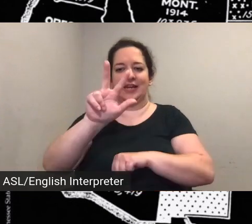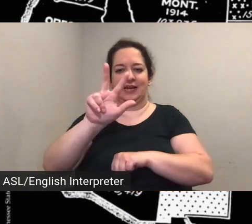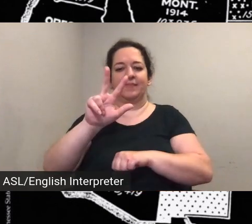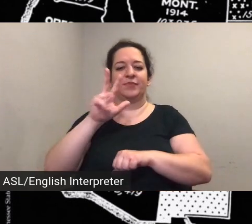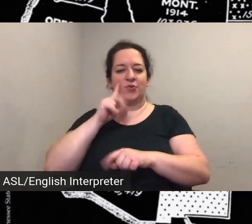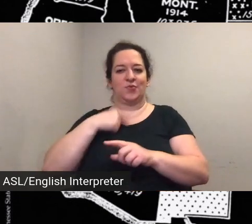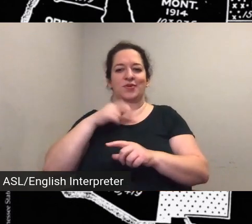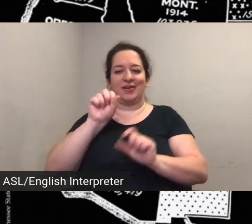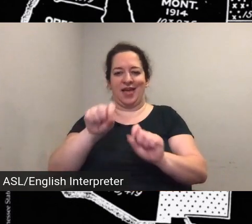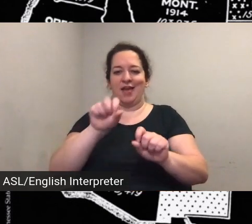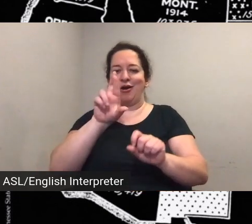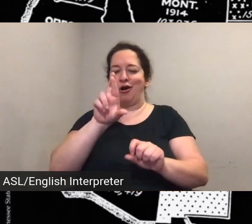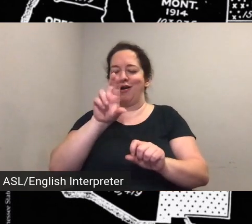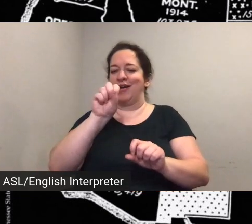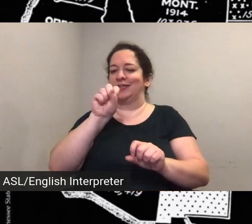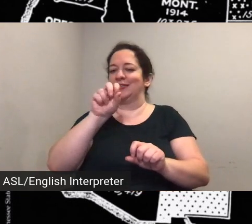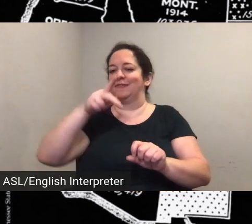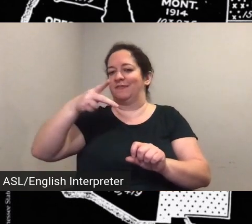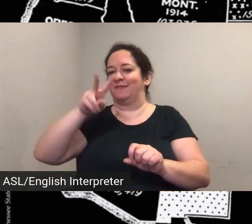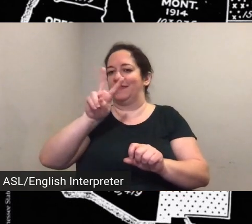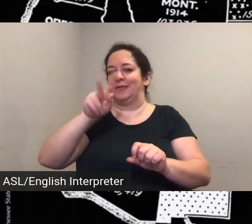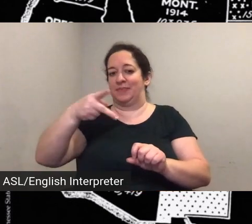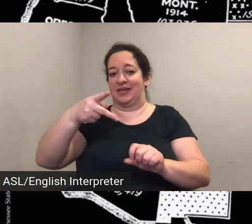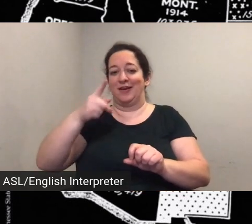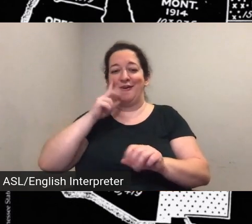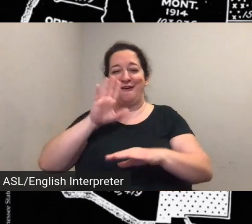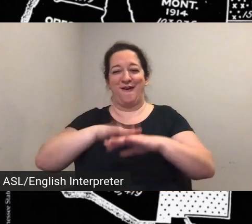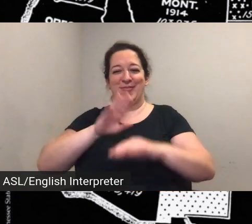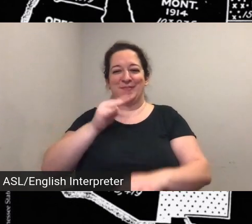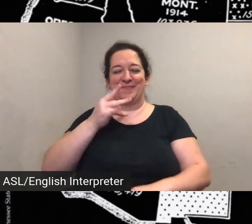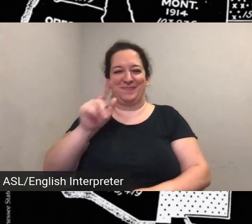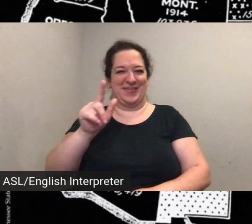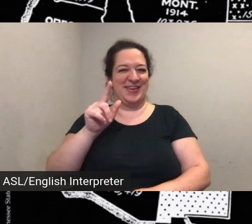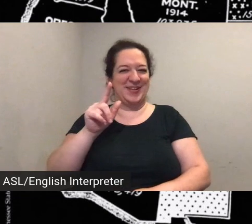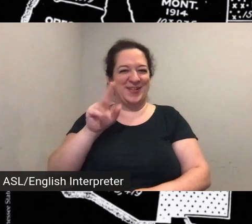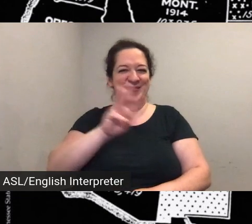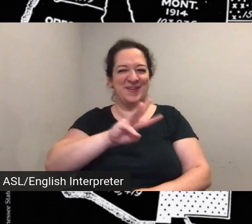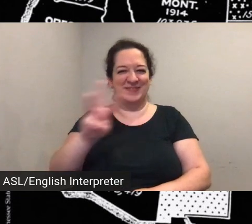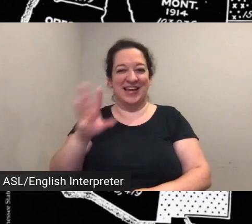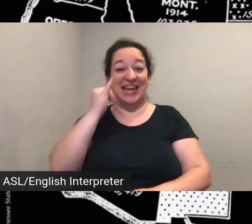and again if you have any authentic baltimore stories you want to share